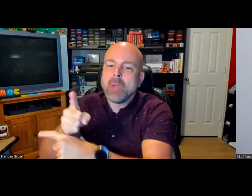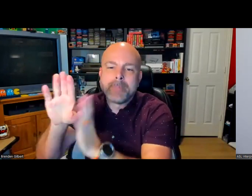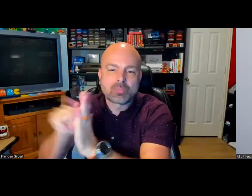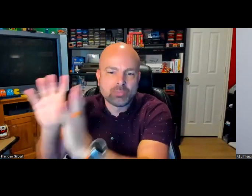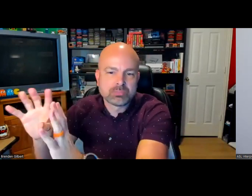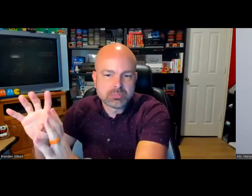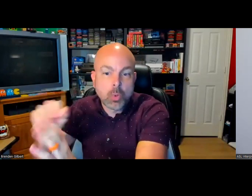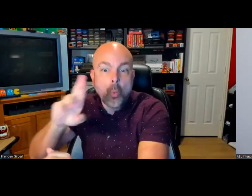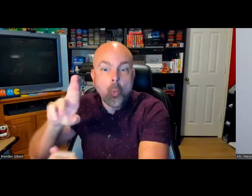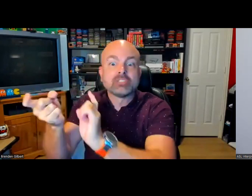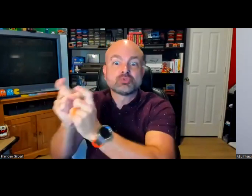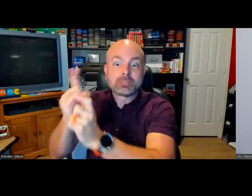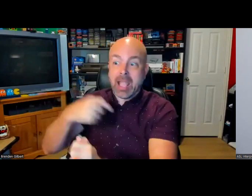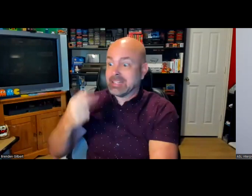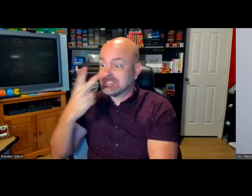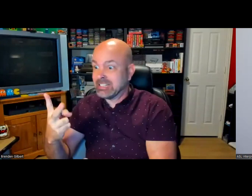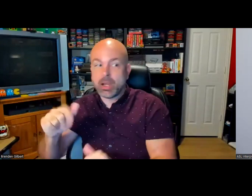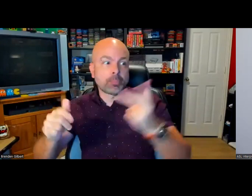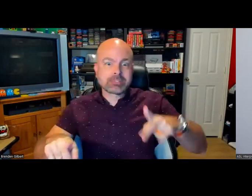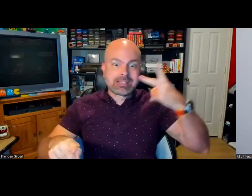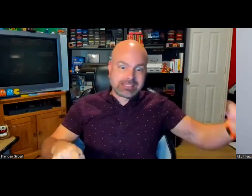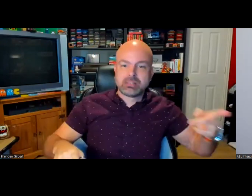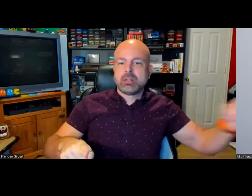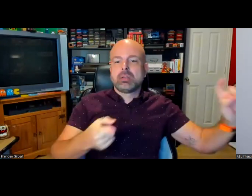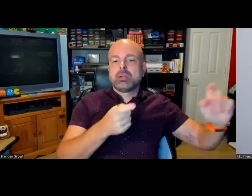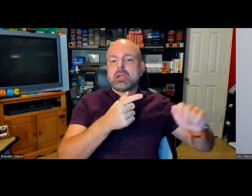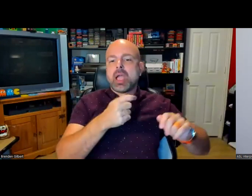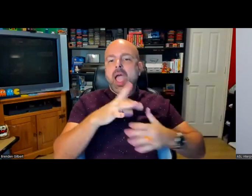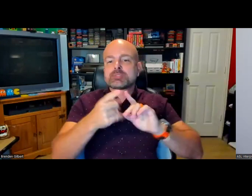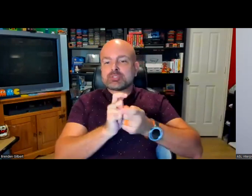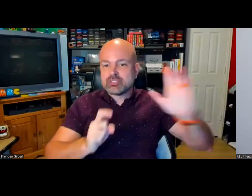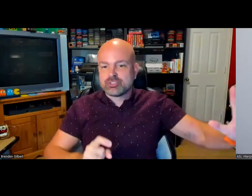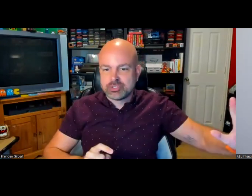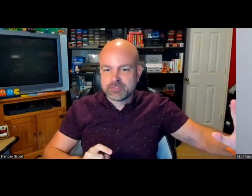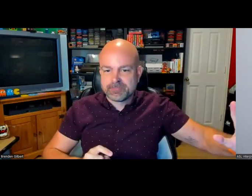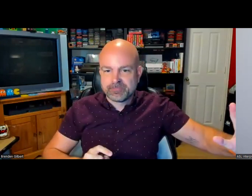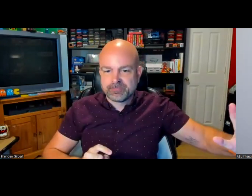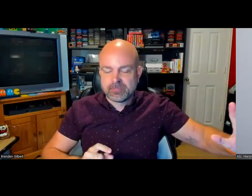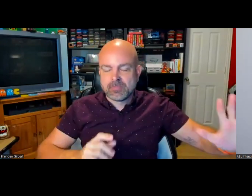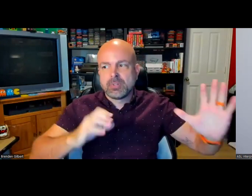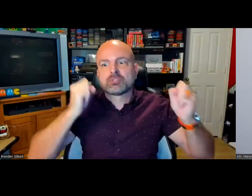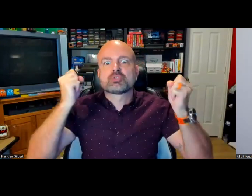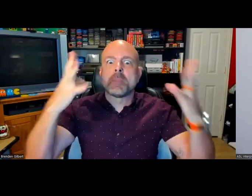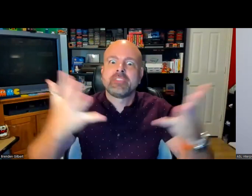captions, so you want to make sure you using the right background. Maybe I can see up in another person is having a